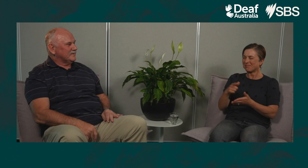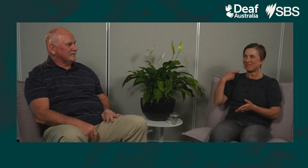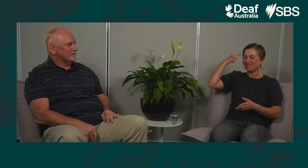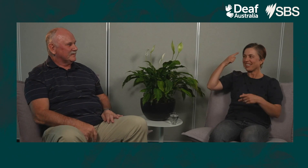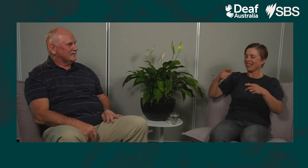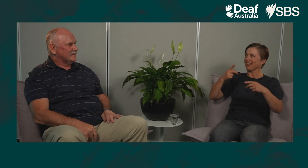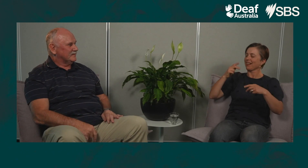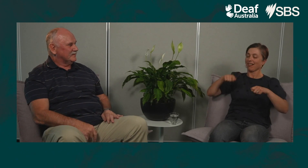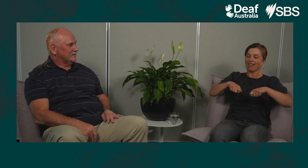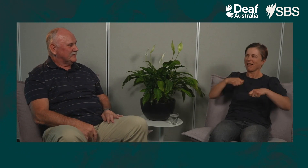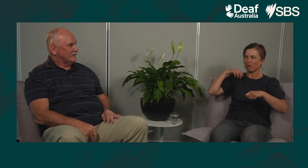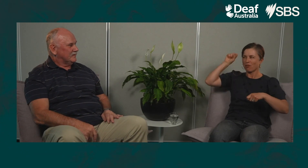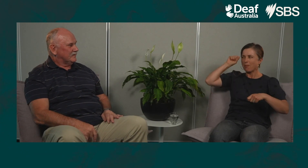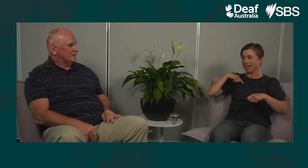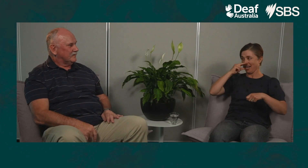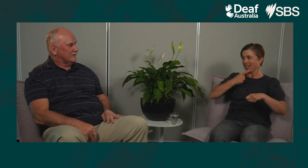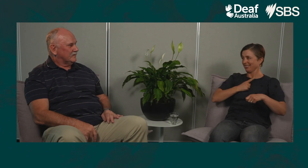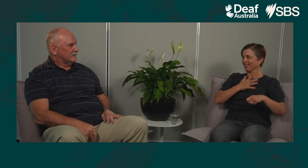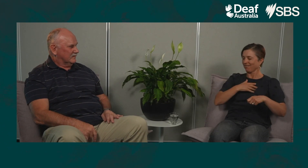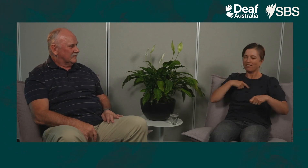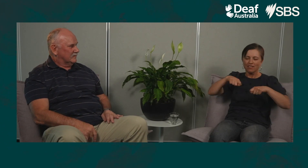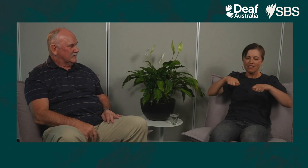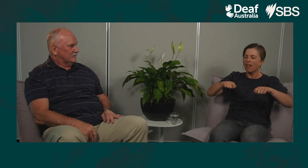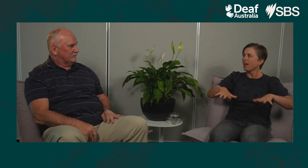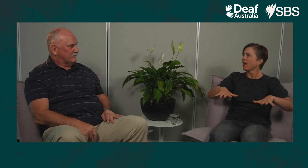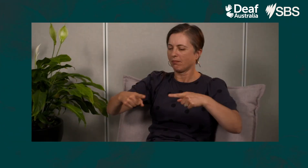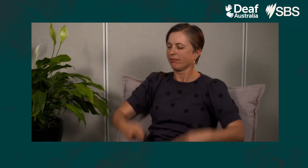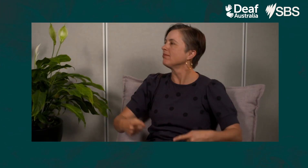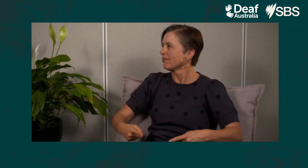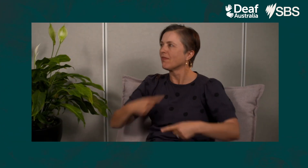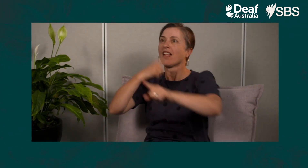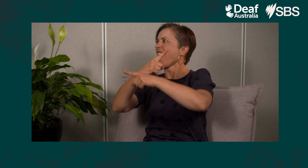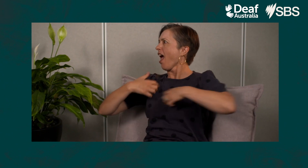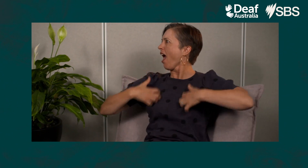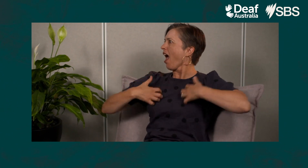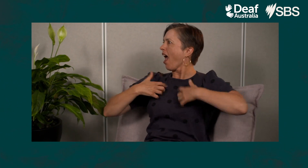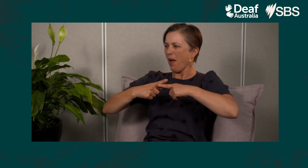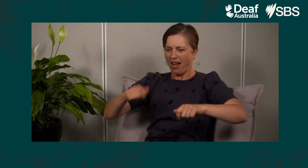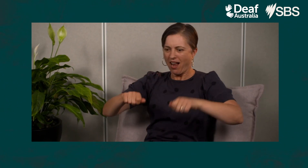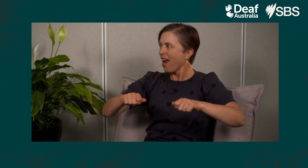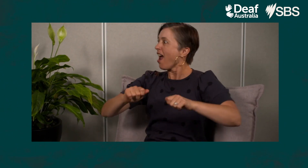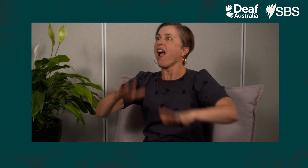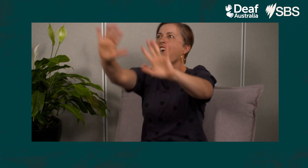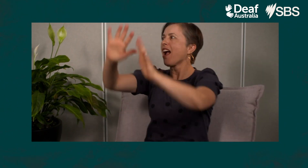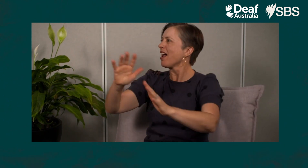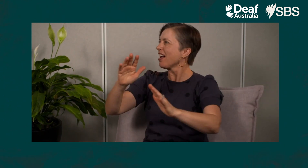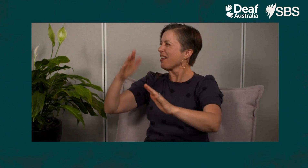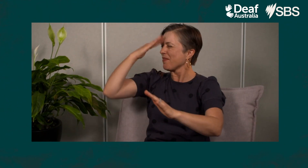That's right. I remember when I was young, I would get into trouble because I’d drop the cutlery really quick so I could jump into the conversation.